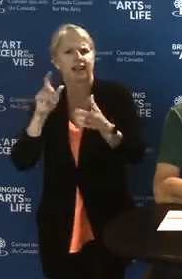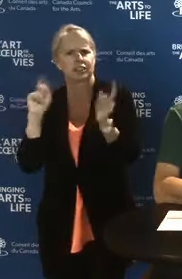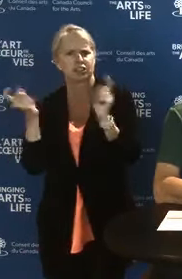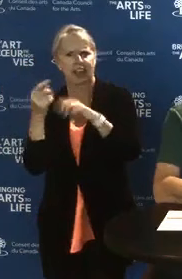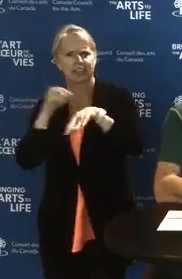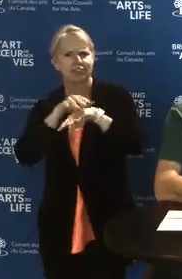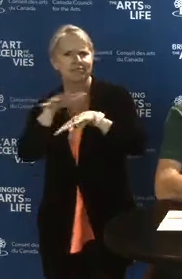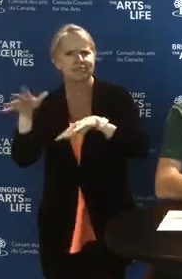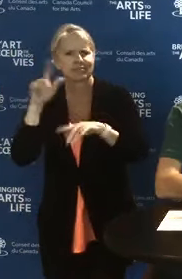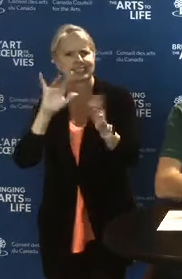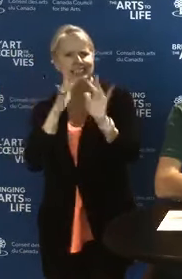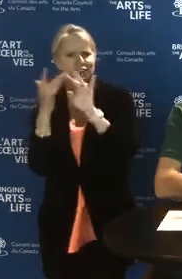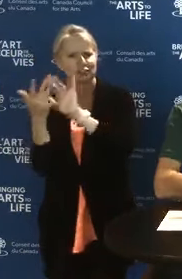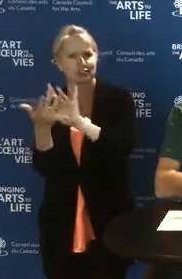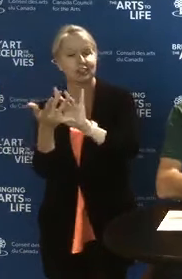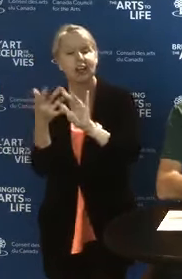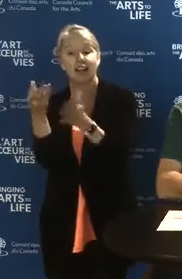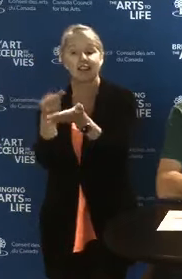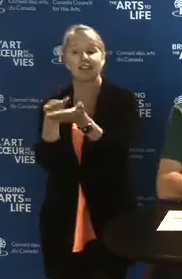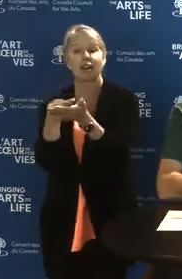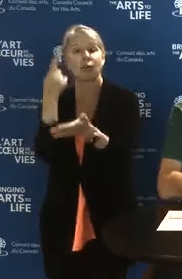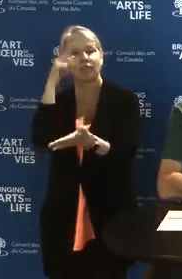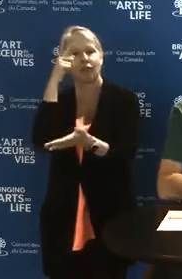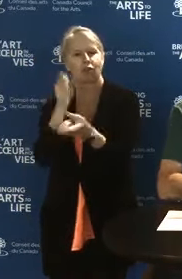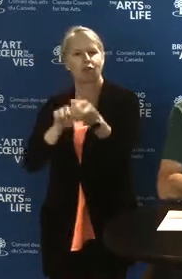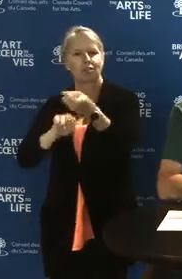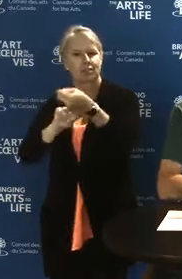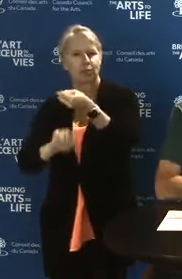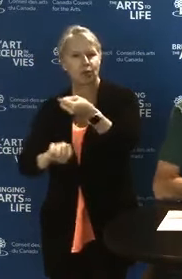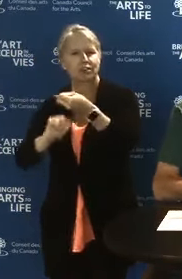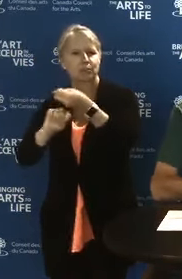and the fund is there to support artists and arts organizations